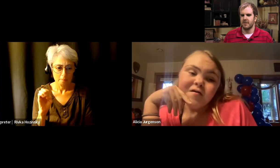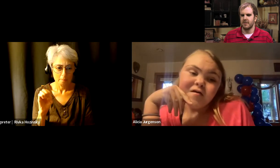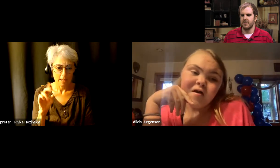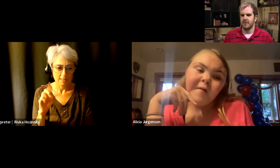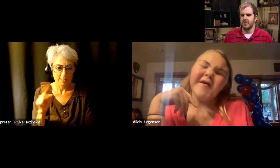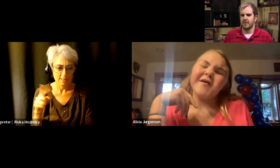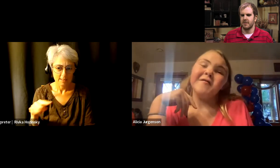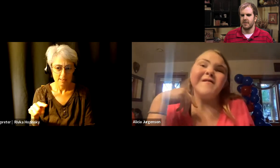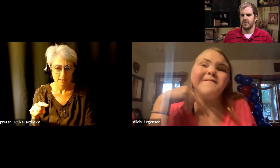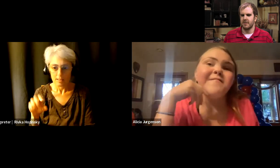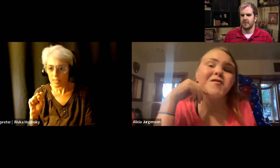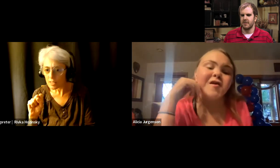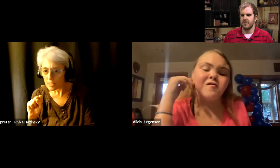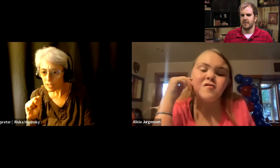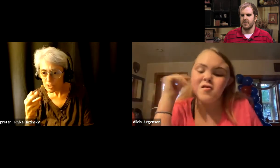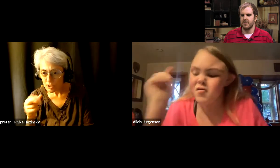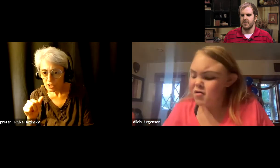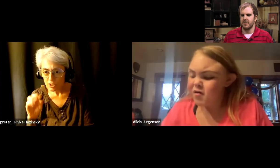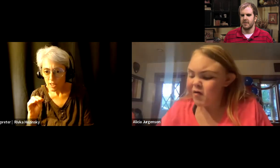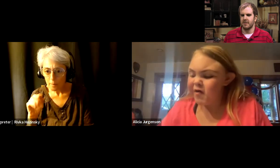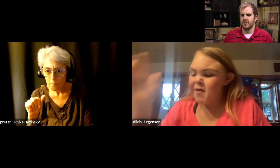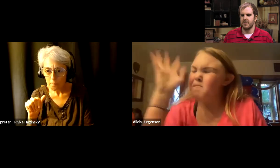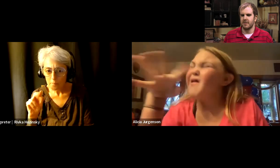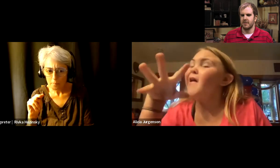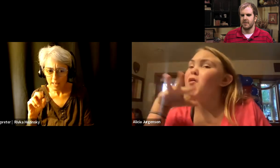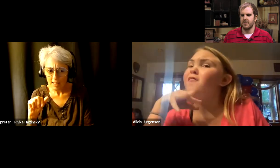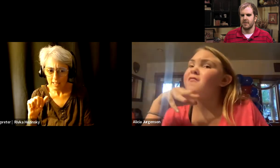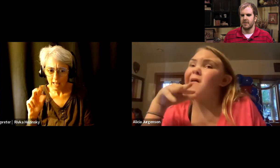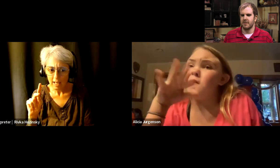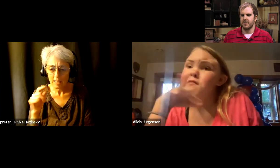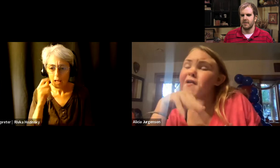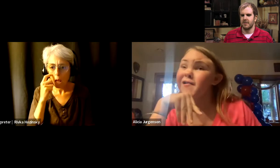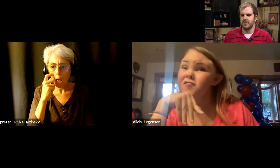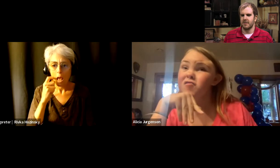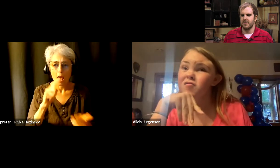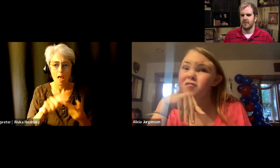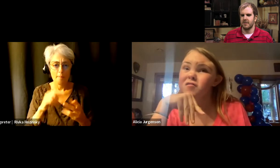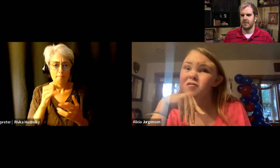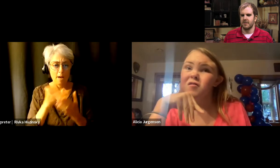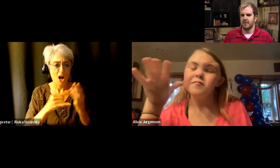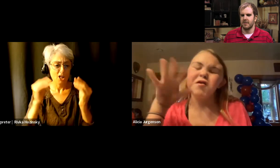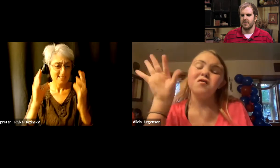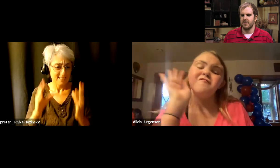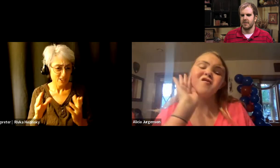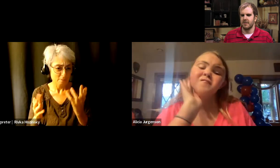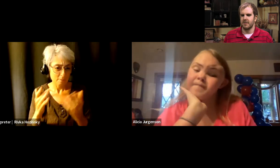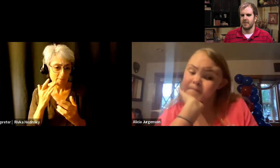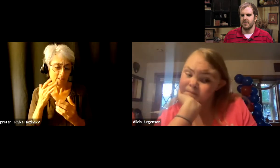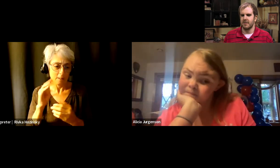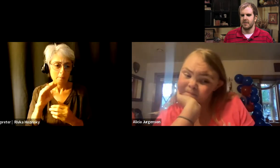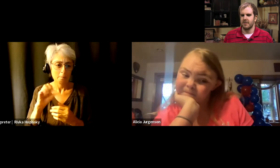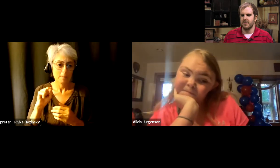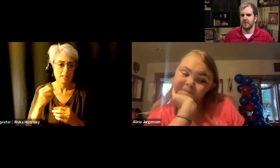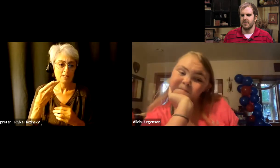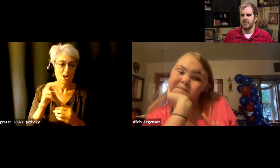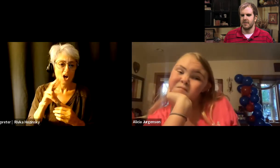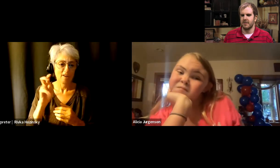Shawn Mendes is my favorite singer and I might have to go with my art teacher Miss Harvey.